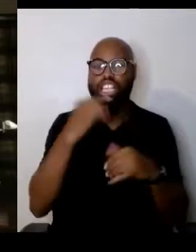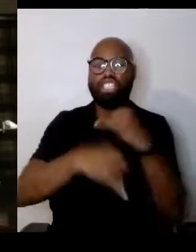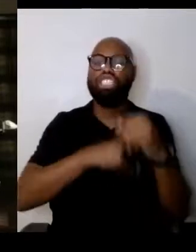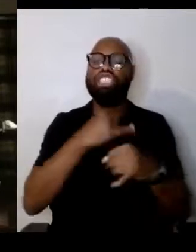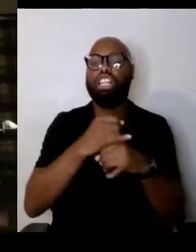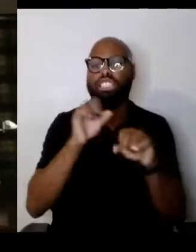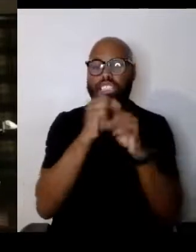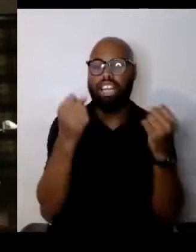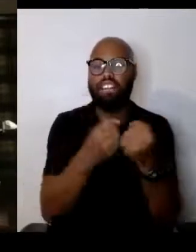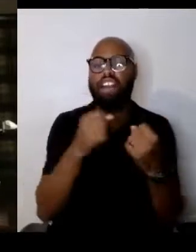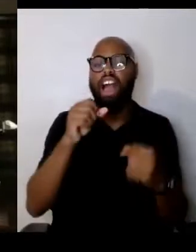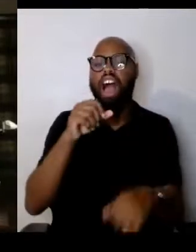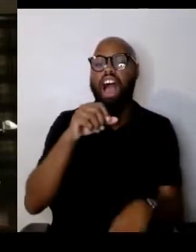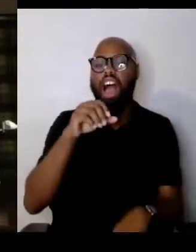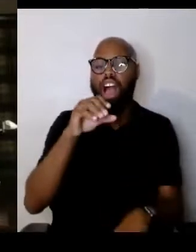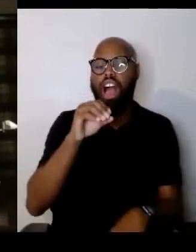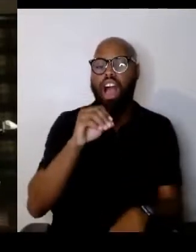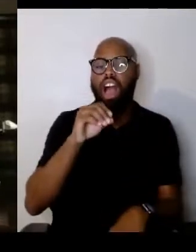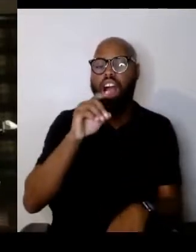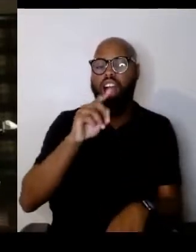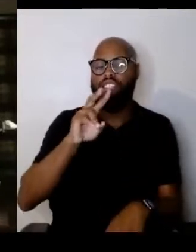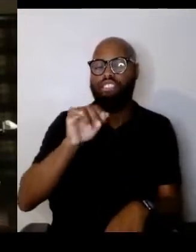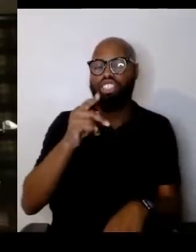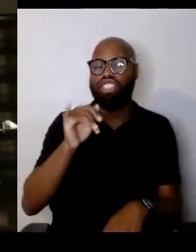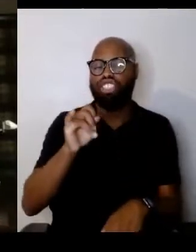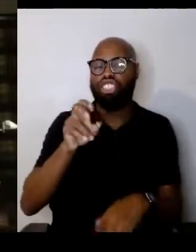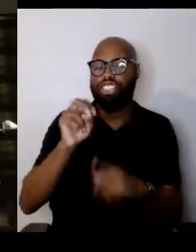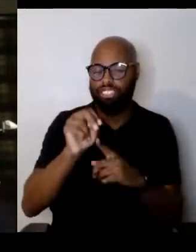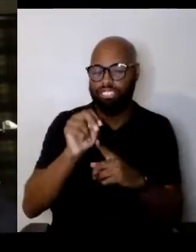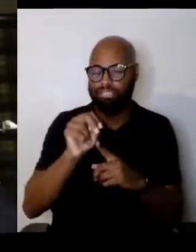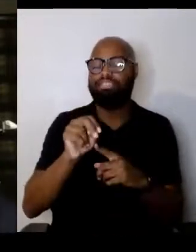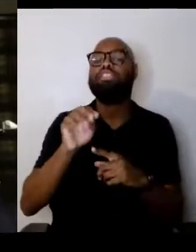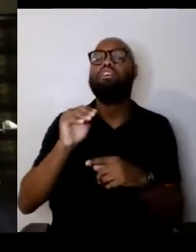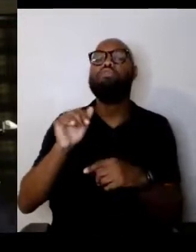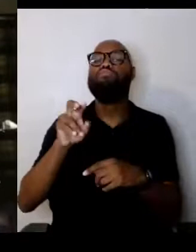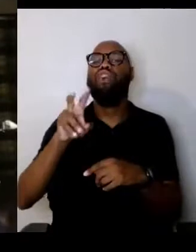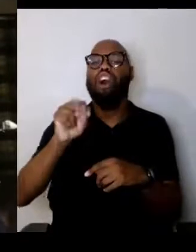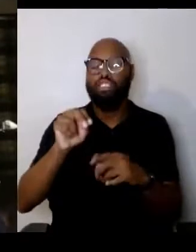and Marvin tells the story about he was on a work detail.